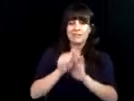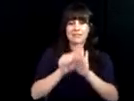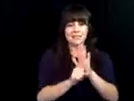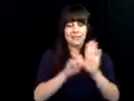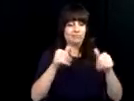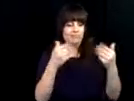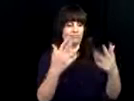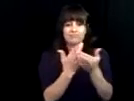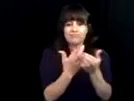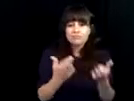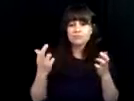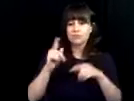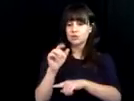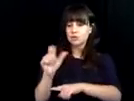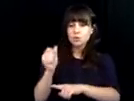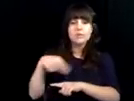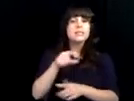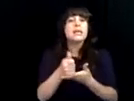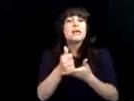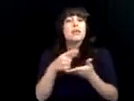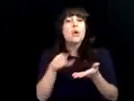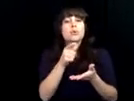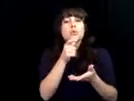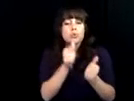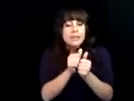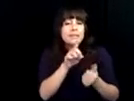legislature. Similar programs are available in every state providing